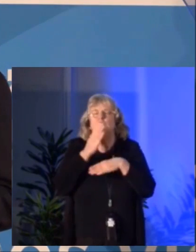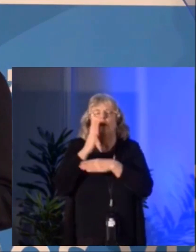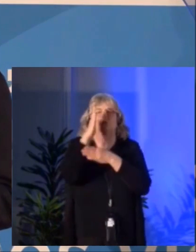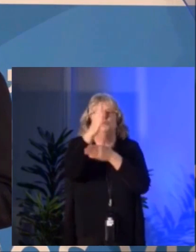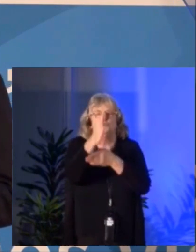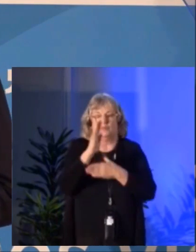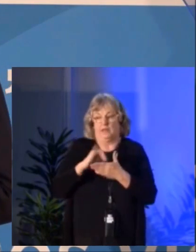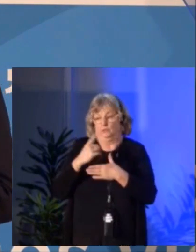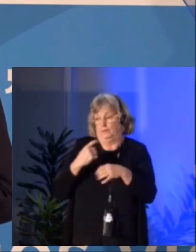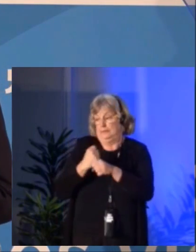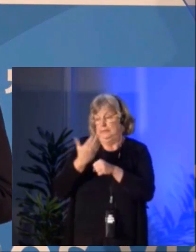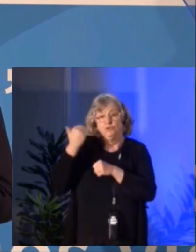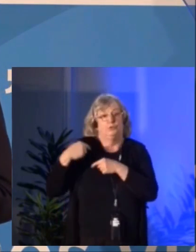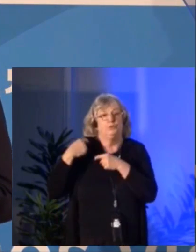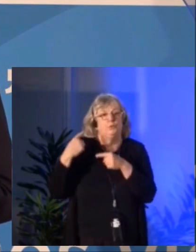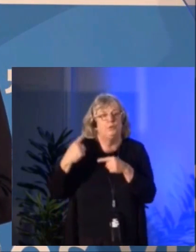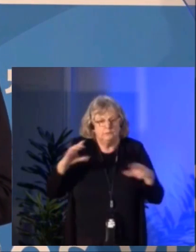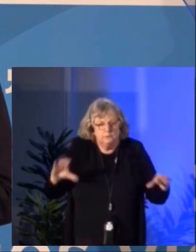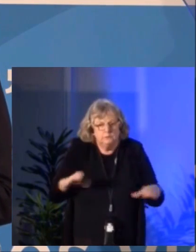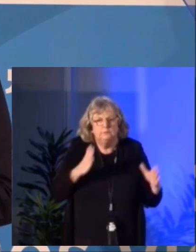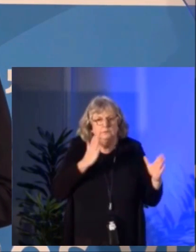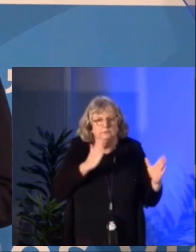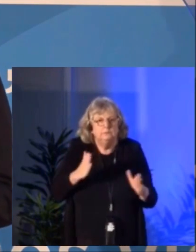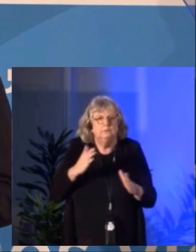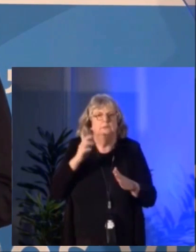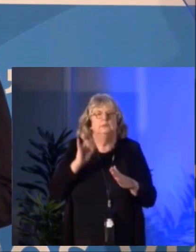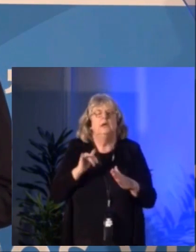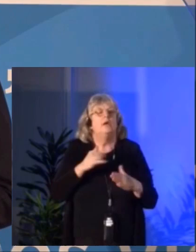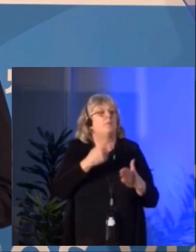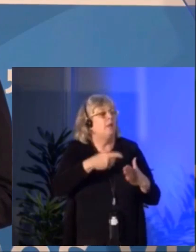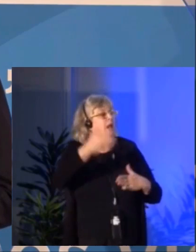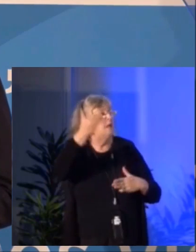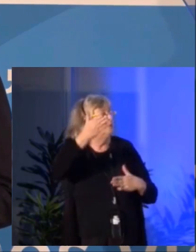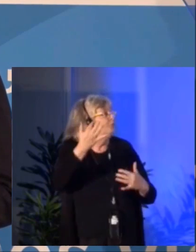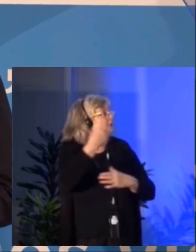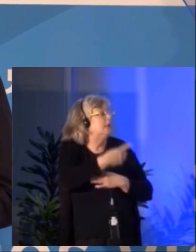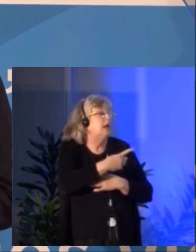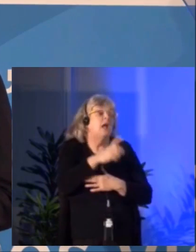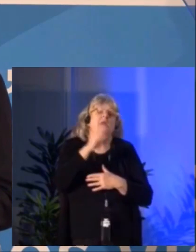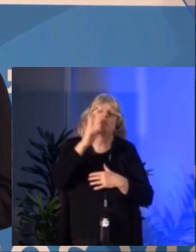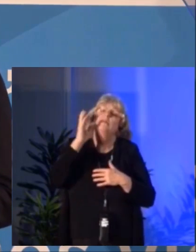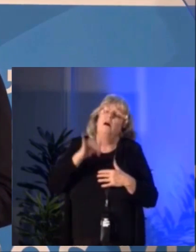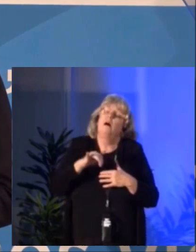done over the past year. And everything I speak about today was made possible